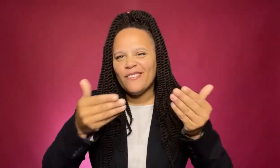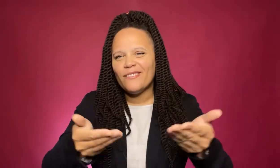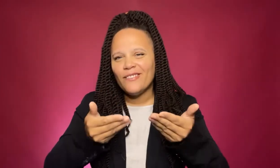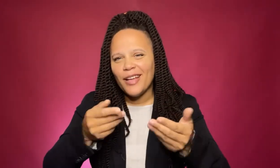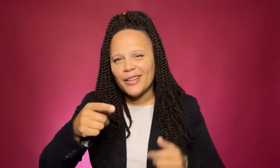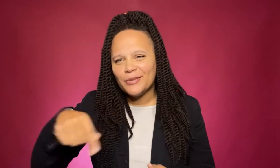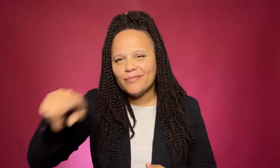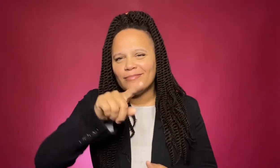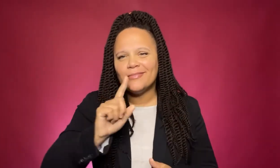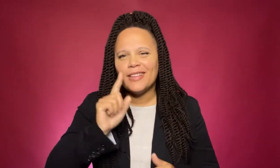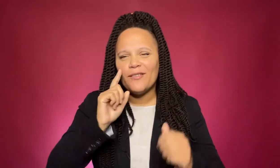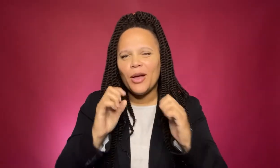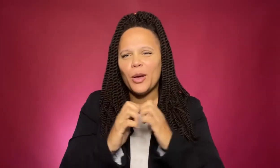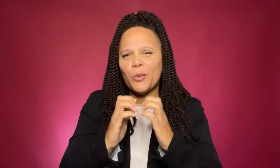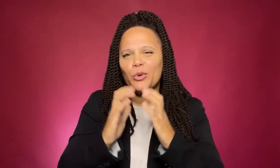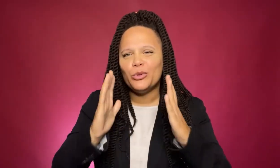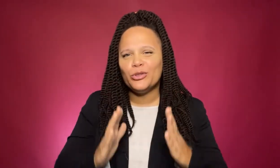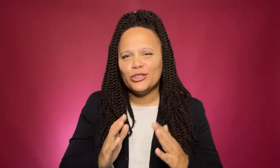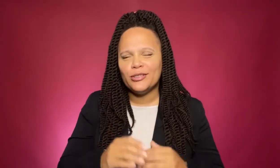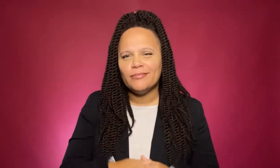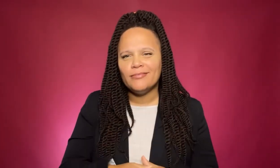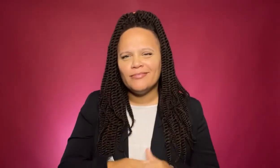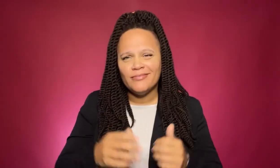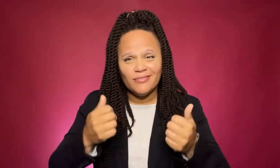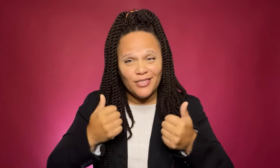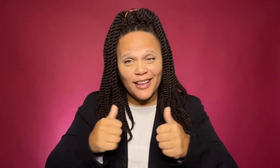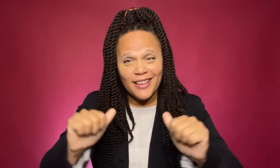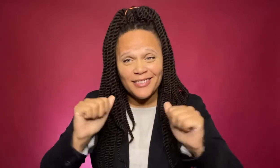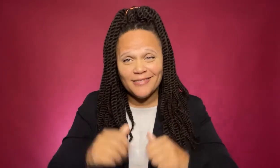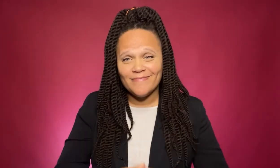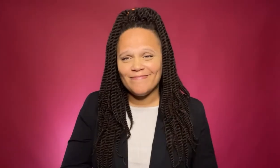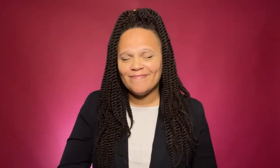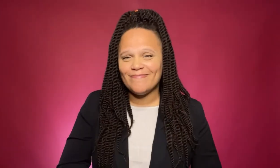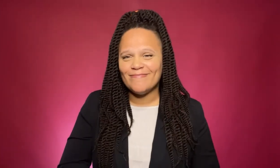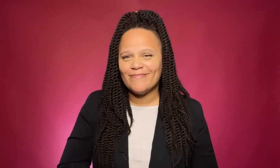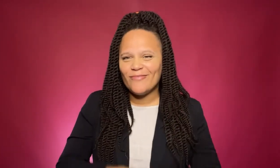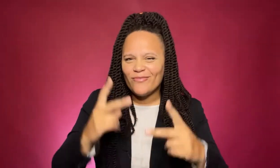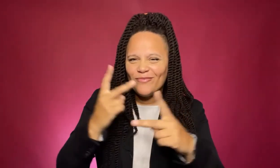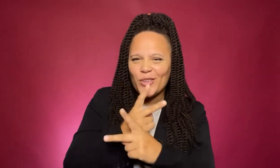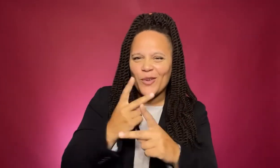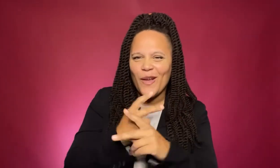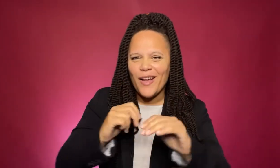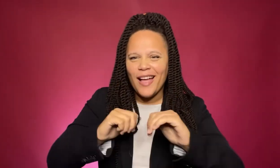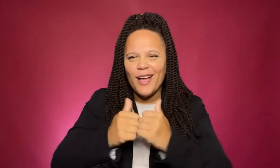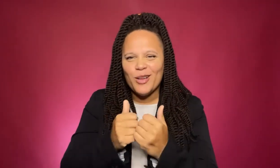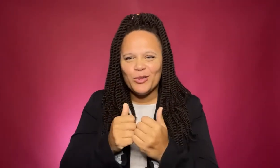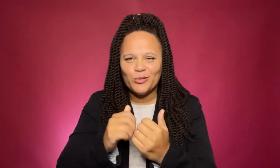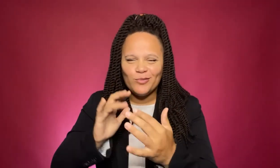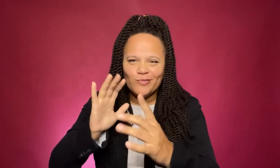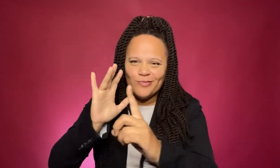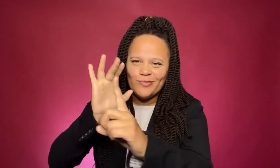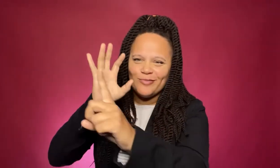I invite all of you Deaf entrepreneurs to try. Figure out how to make your